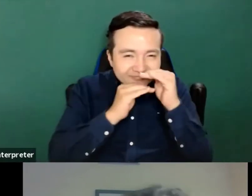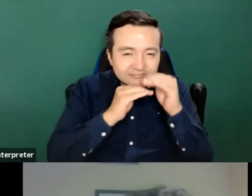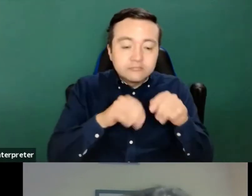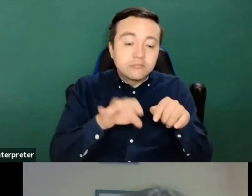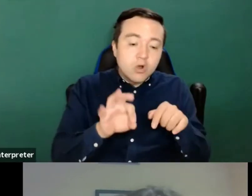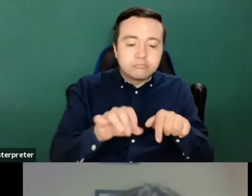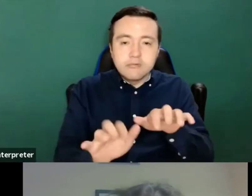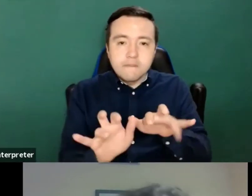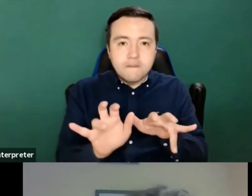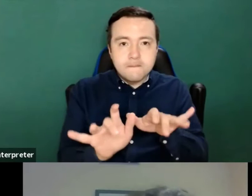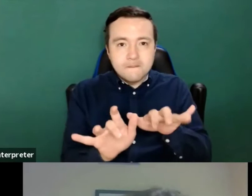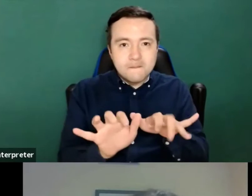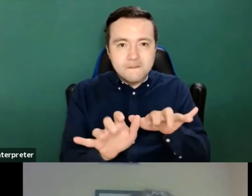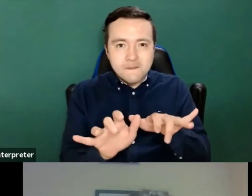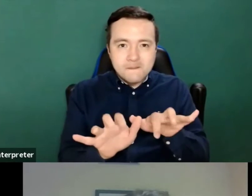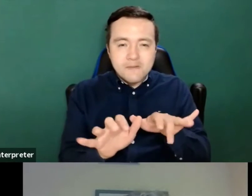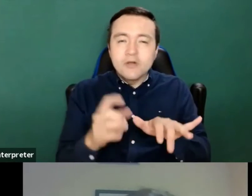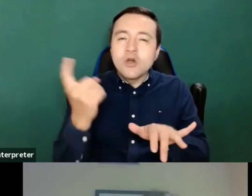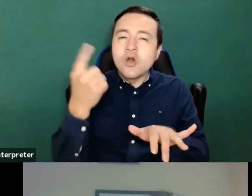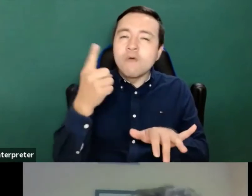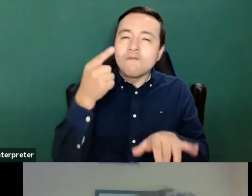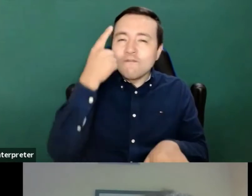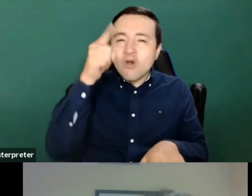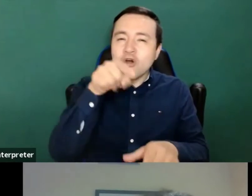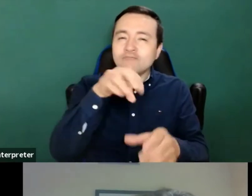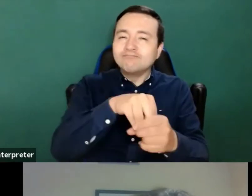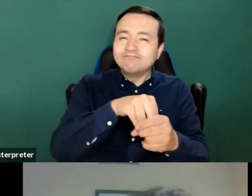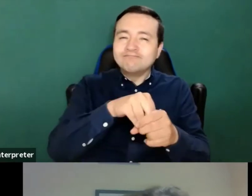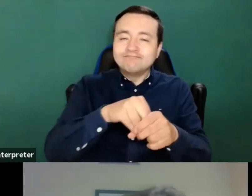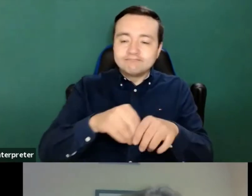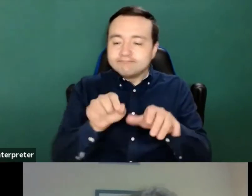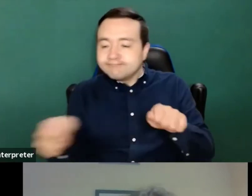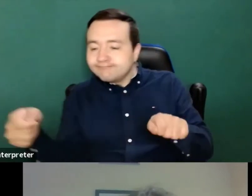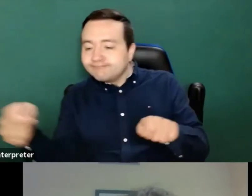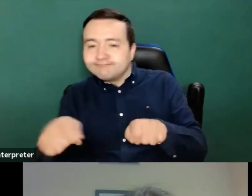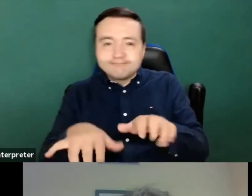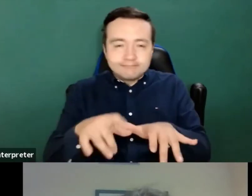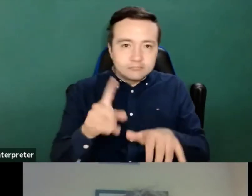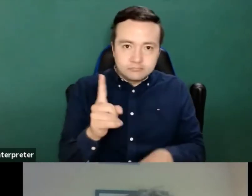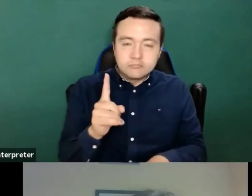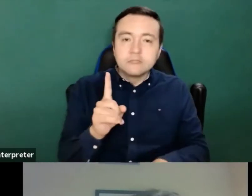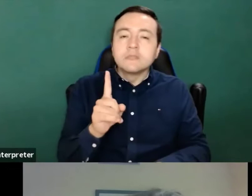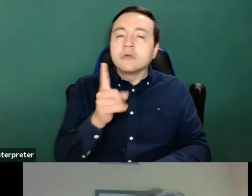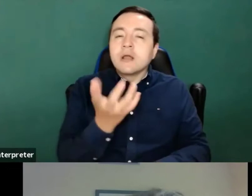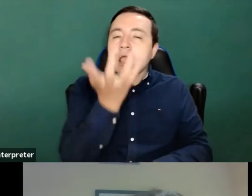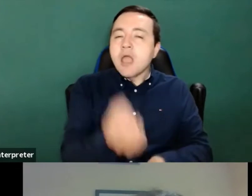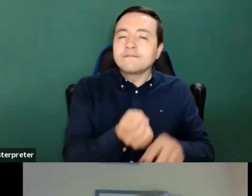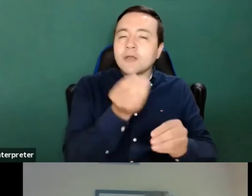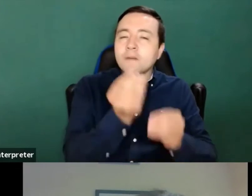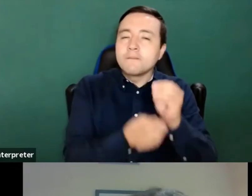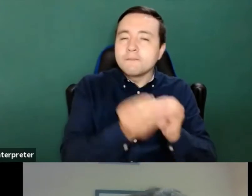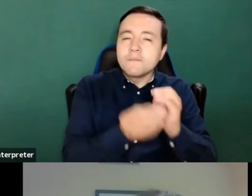two for the input device, we will encounter problems for prevent that prevent them from